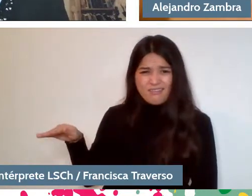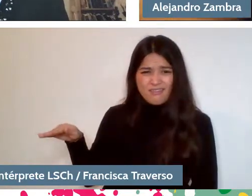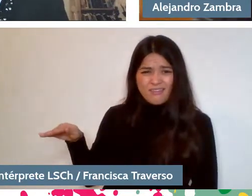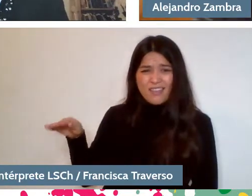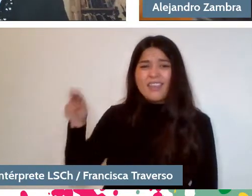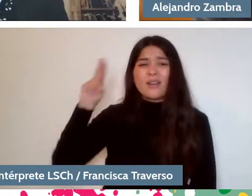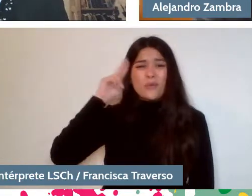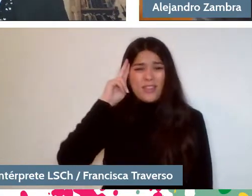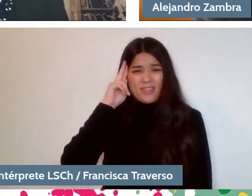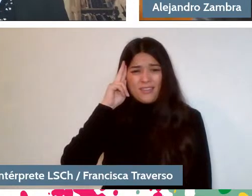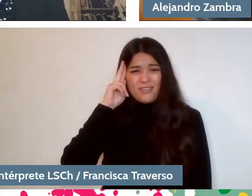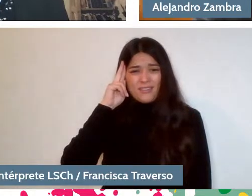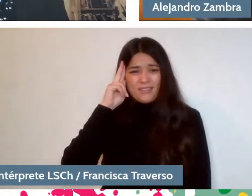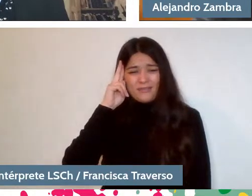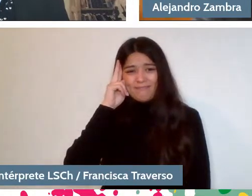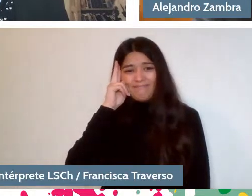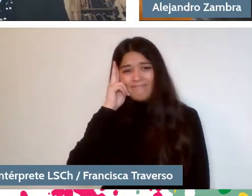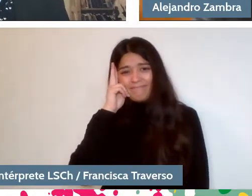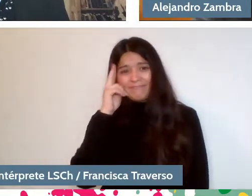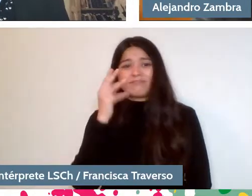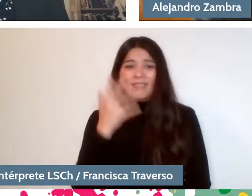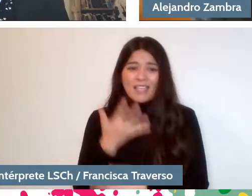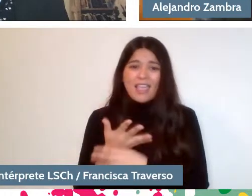There is a very mysterious thing that is childhood amnesia